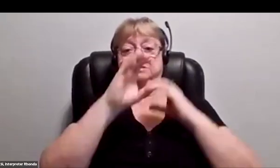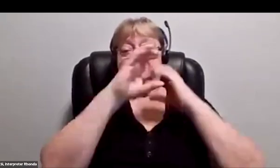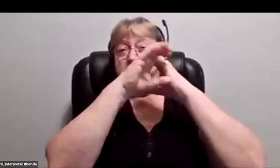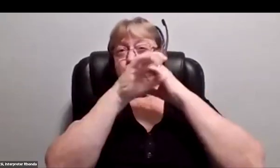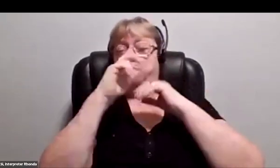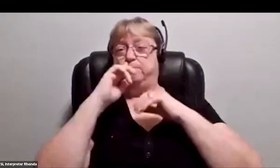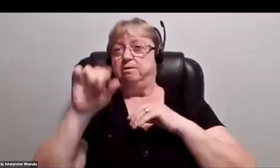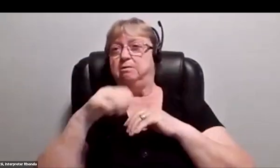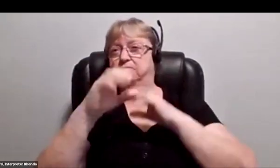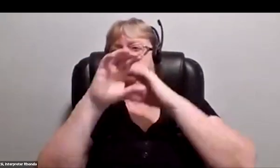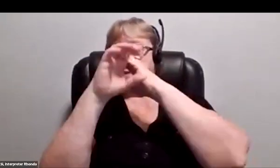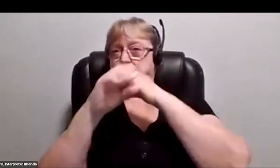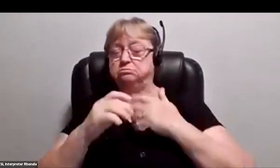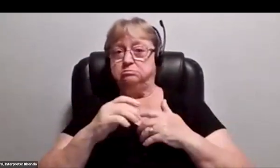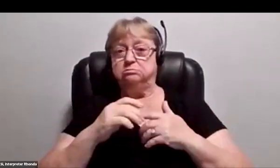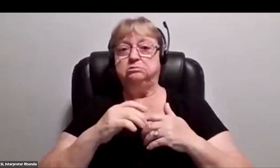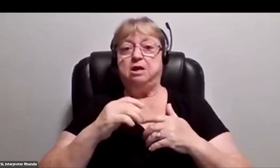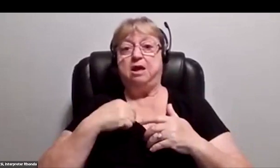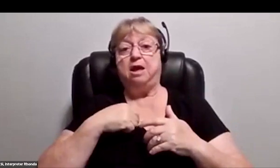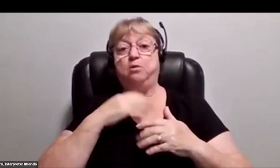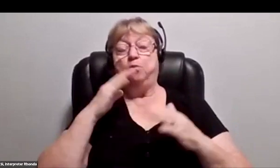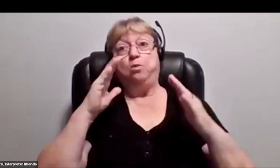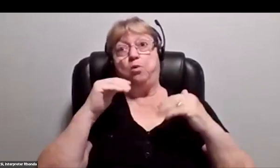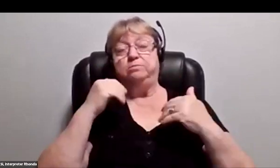to have a role in habitable worlds in the future.